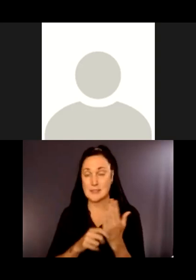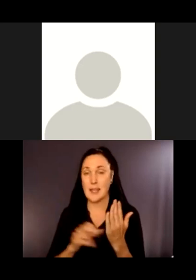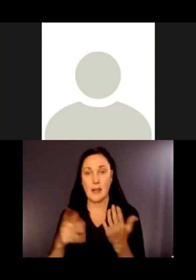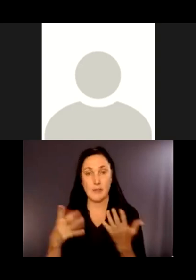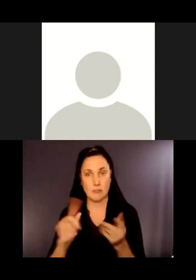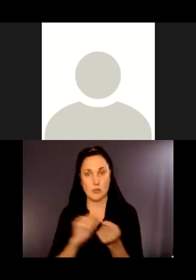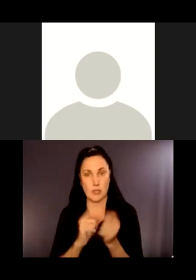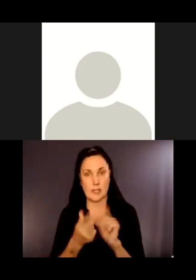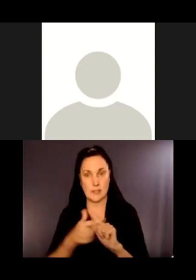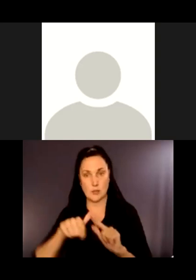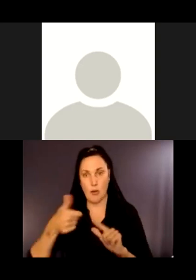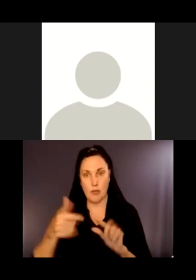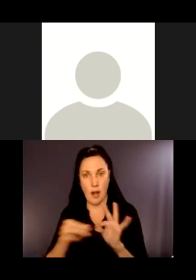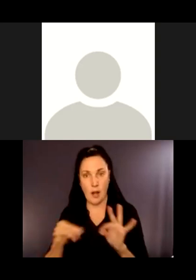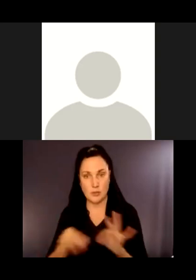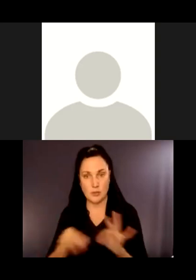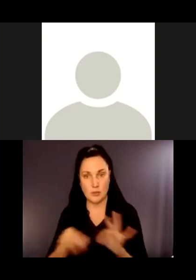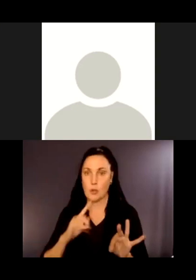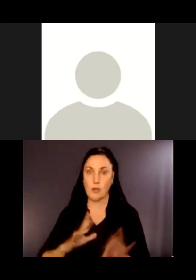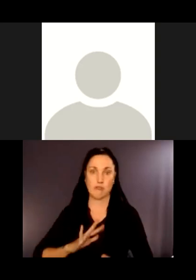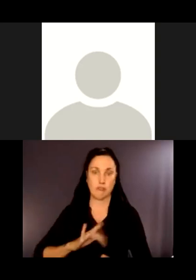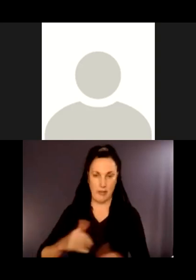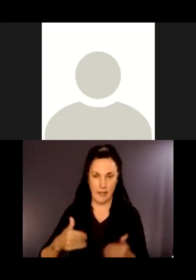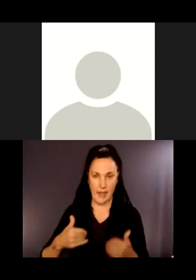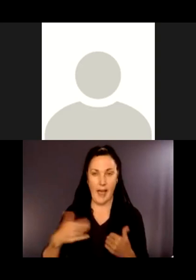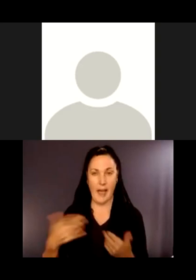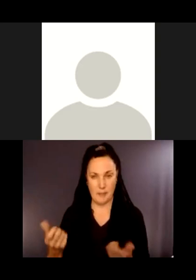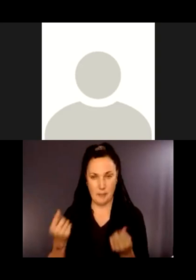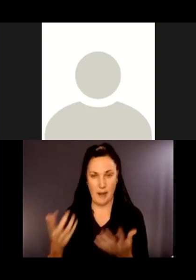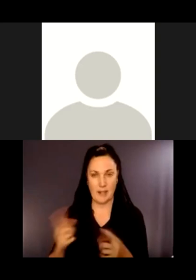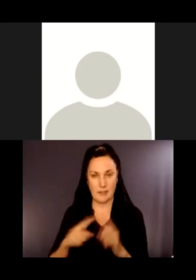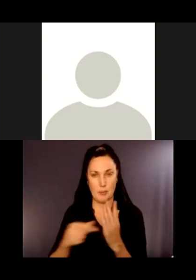So they've got a brochure rack there. So that's what I'm thinking.